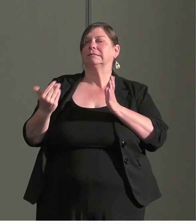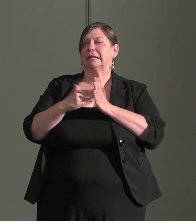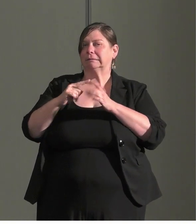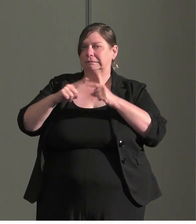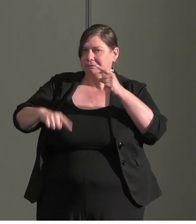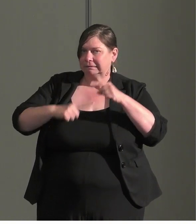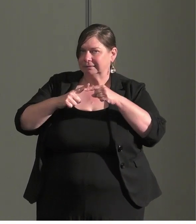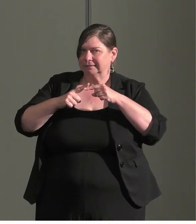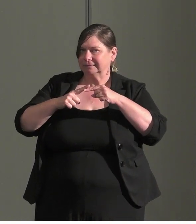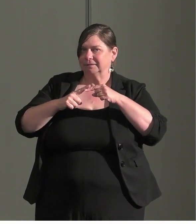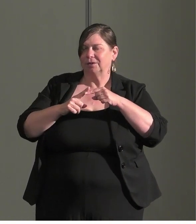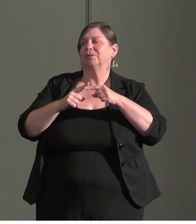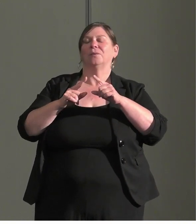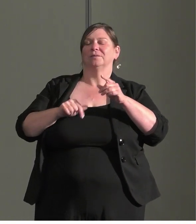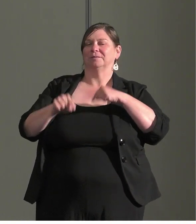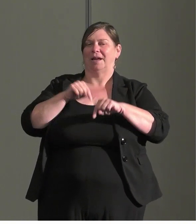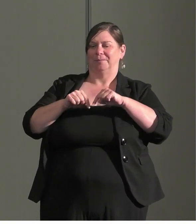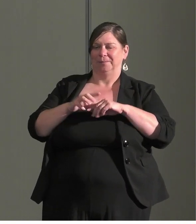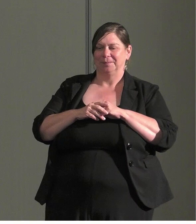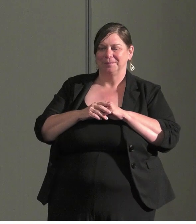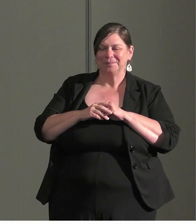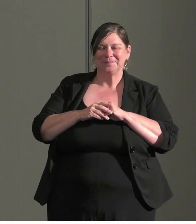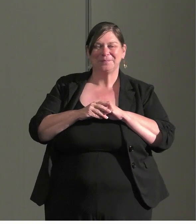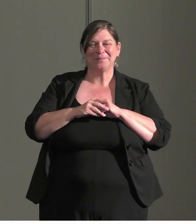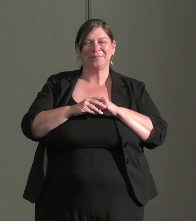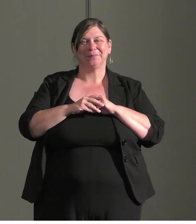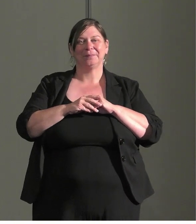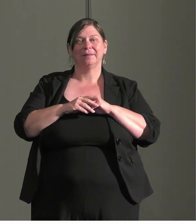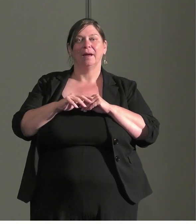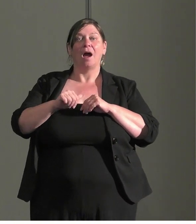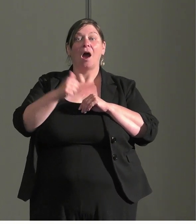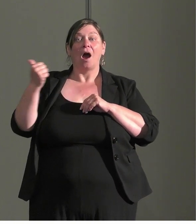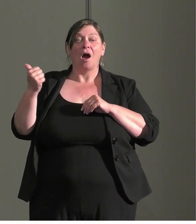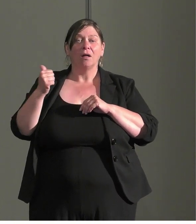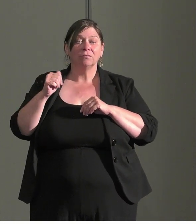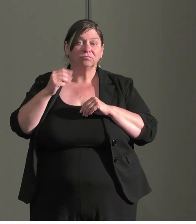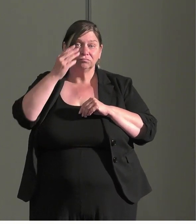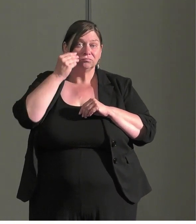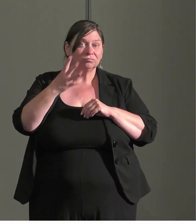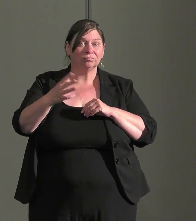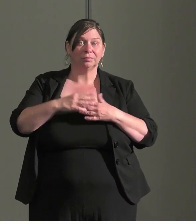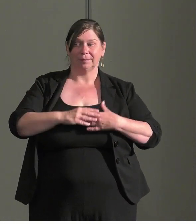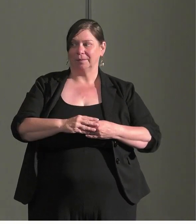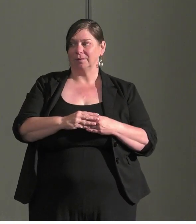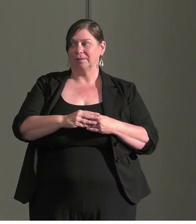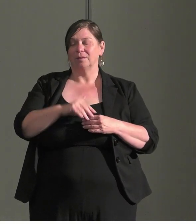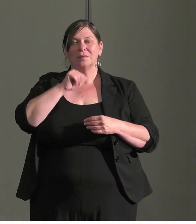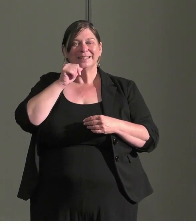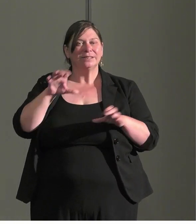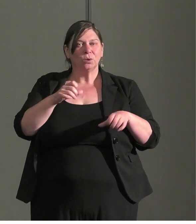we go. The other thing too that is interesting here, we have not done this with one group we're